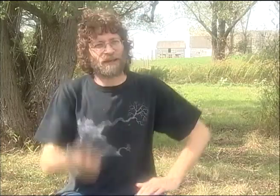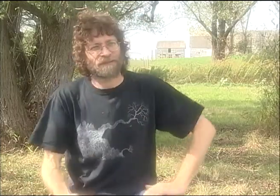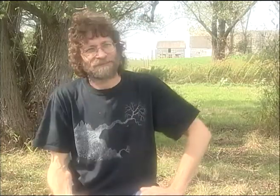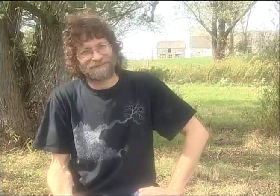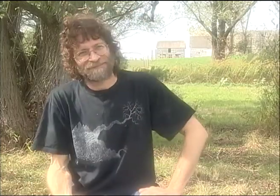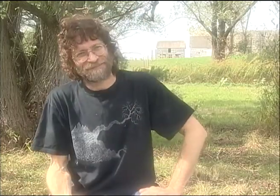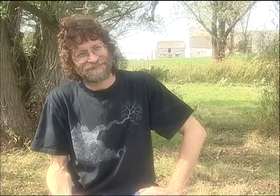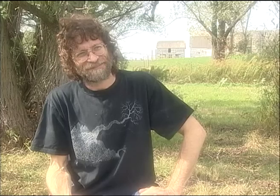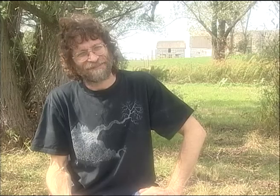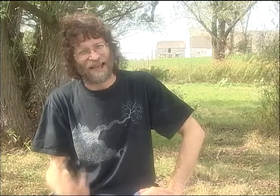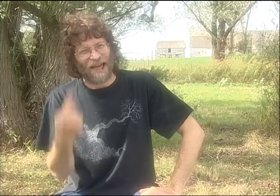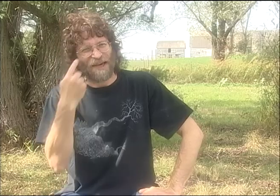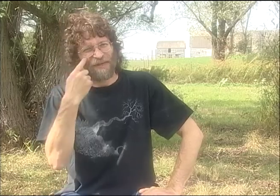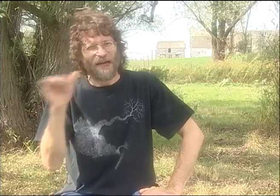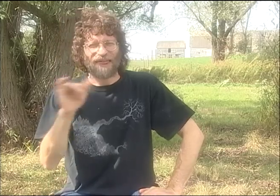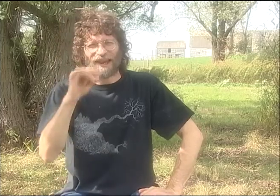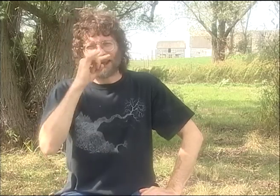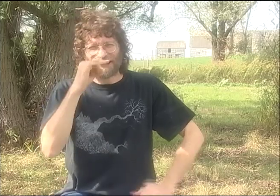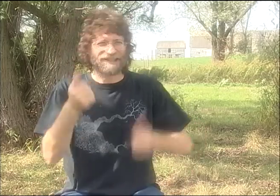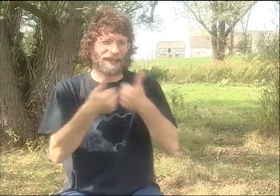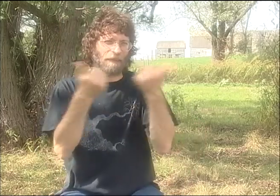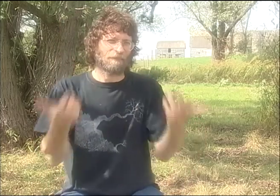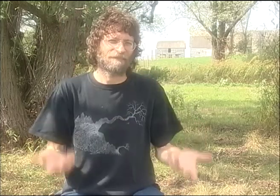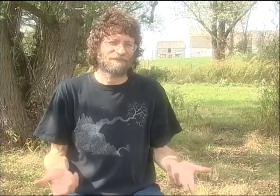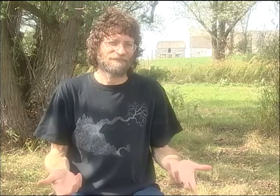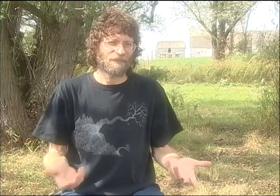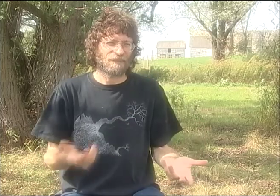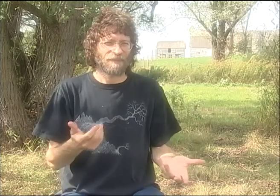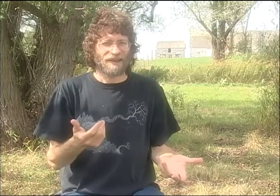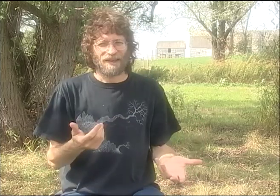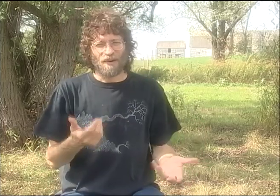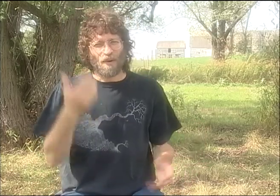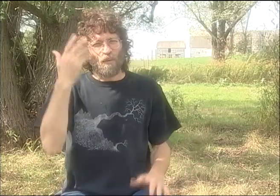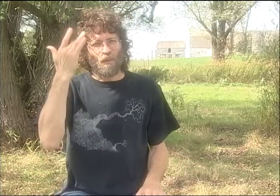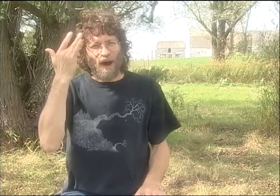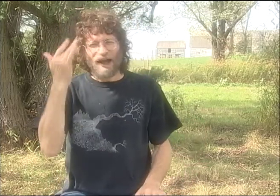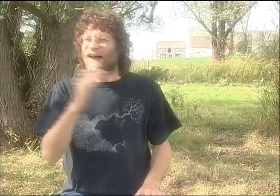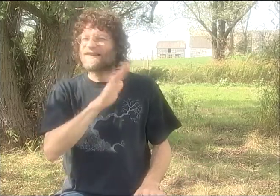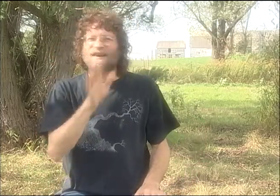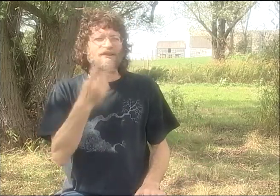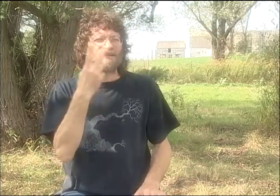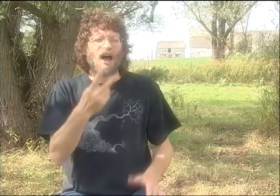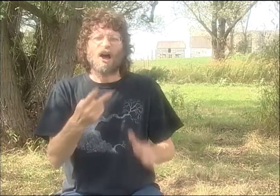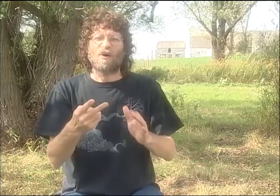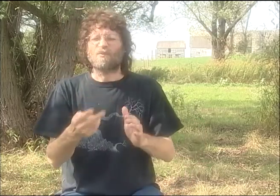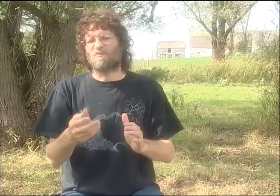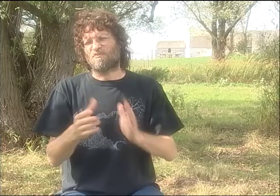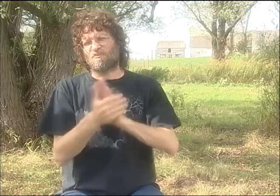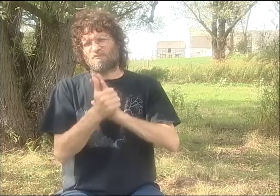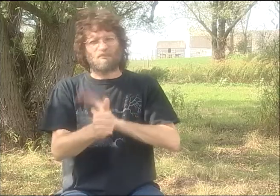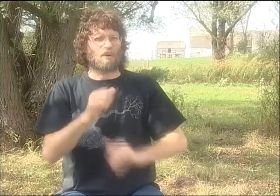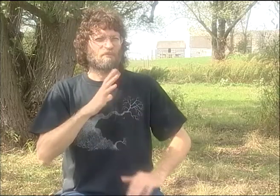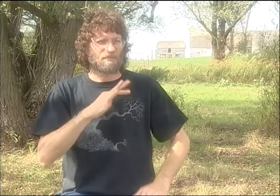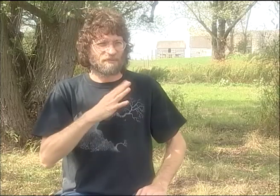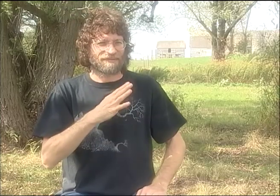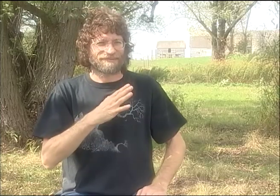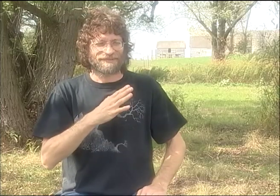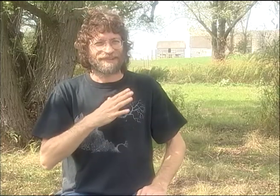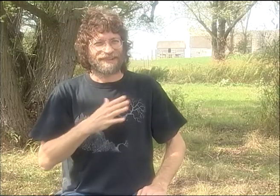OK, BACK IN THE DAY I THOUGHT THAT ABC STORIES AND NUMBER STORIES WERE KIND OF STUPID. I THOUGHT THEY WERE LIKE SOMETHING THAT KIDS